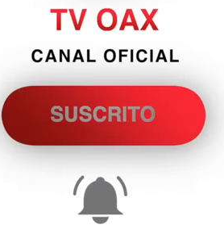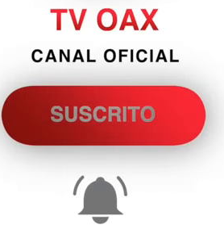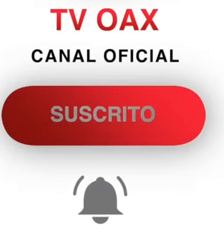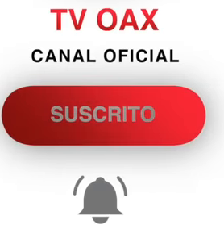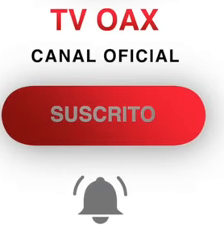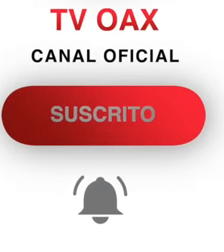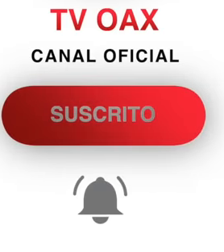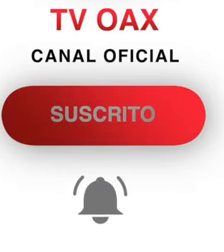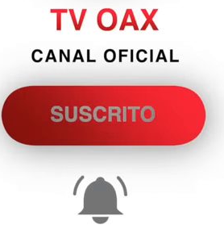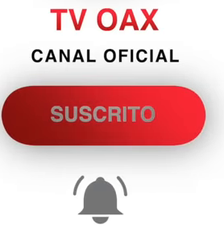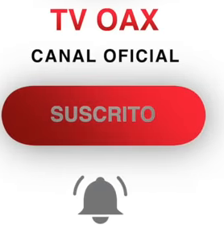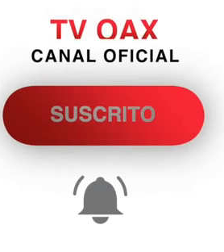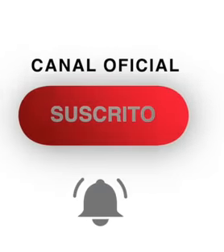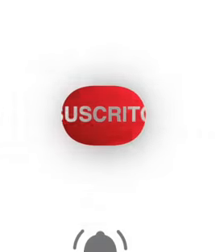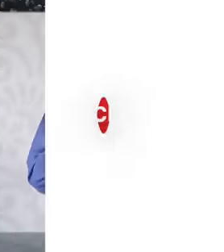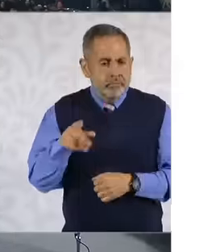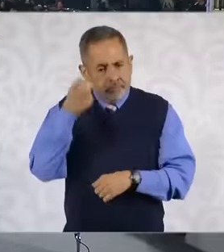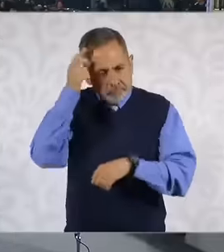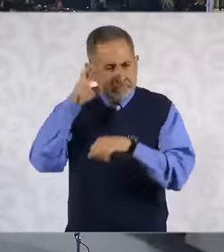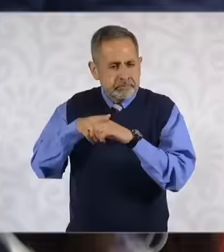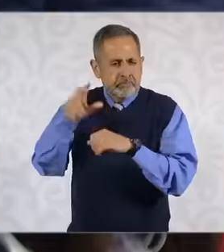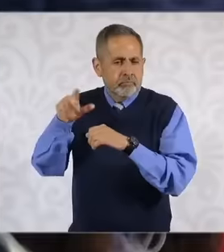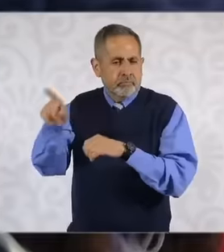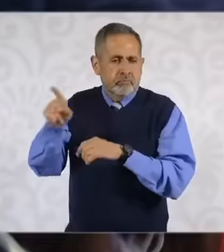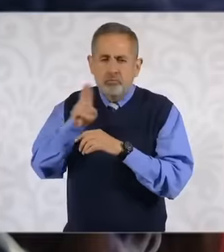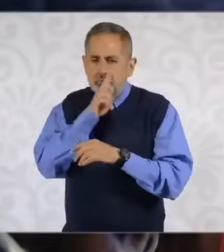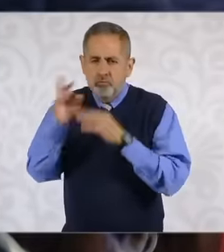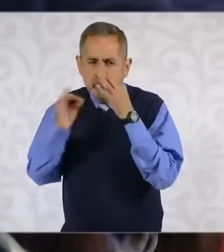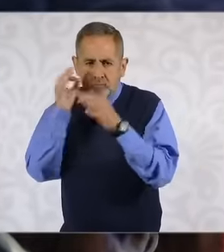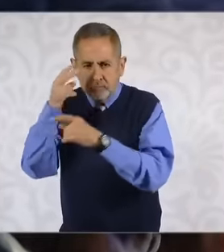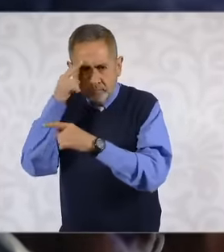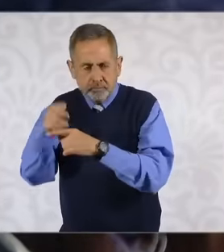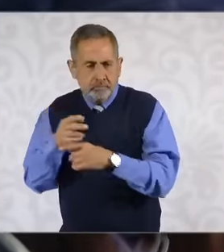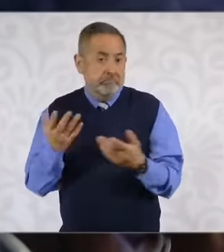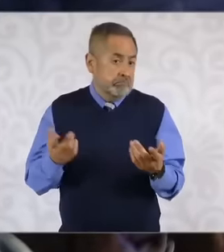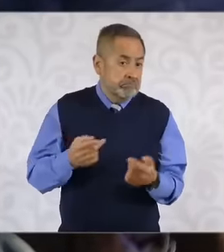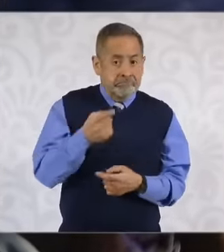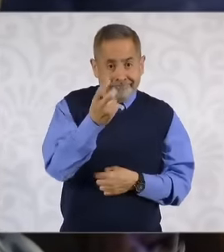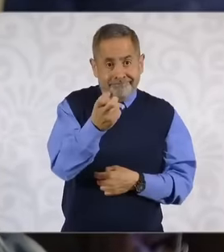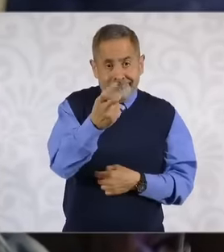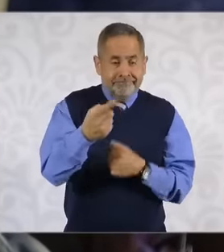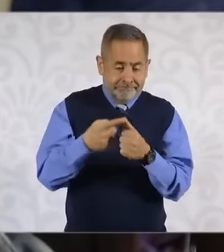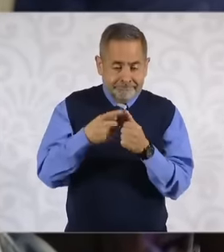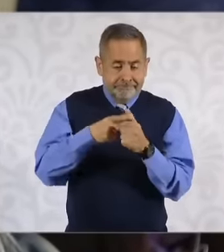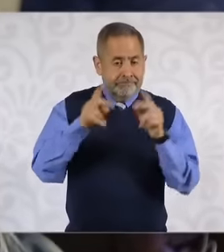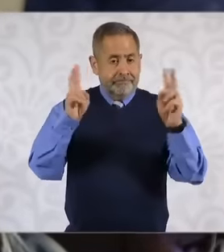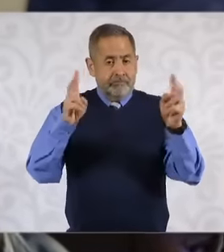director of Telesur for Mexico and the United States. The first issue is Cuba. Cuba is precisely facing